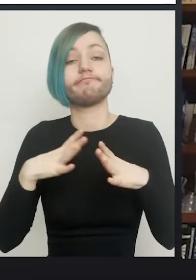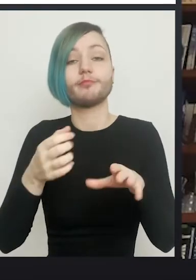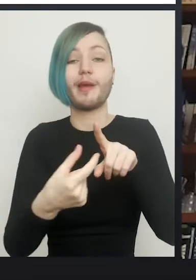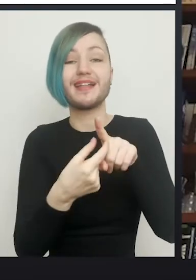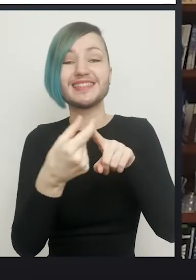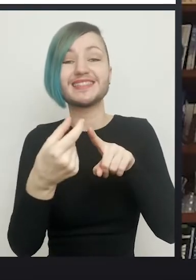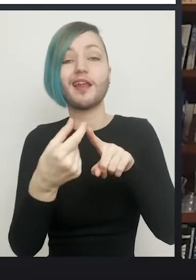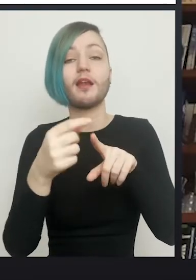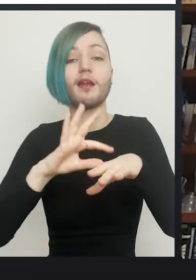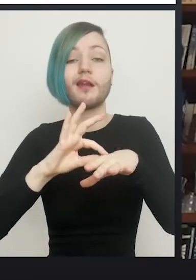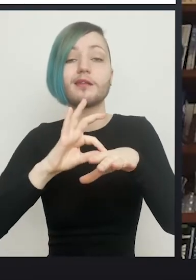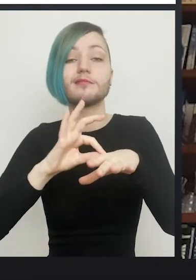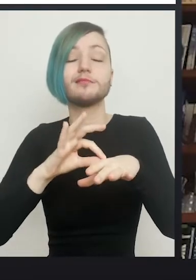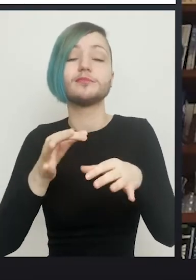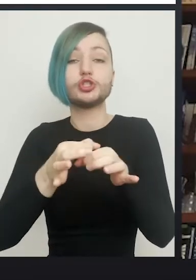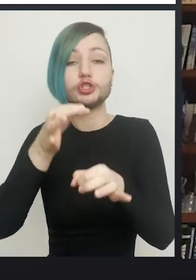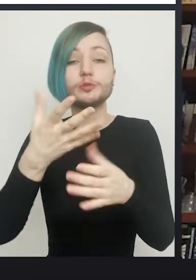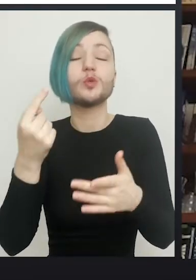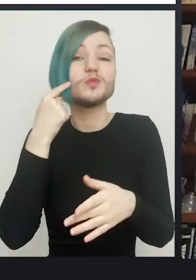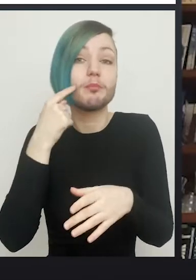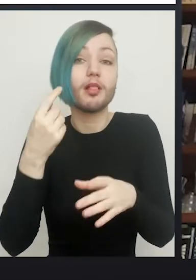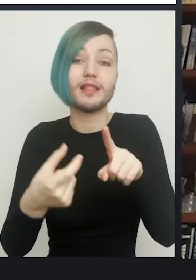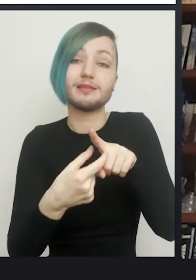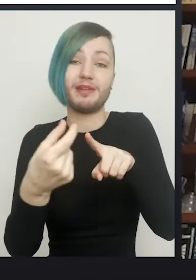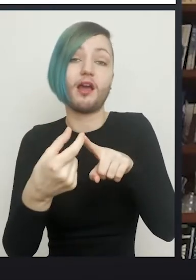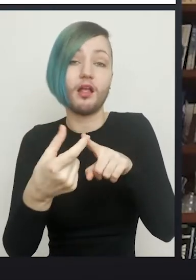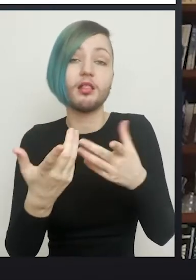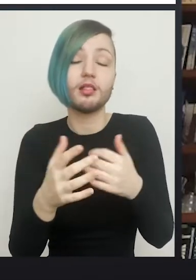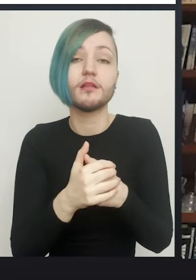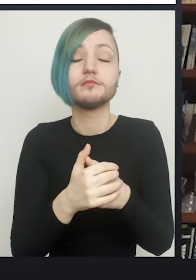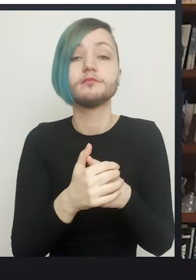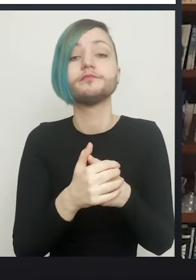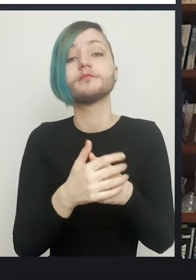The simplest skin tube is the penile skin tube, and if the patient hasn't been circumcised